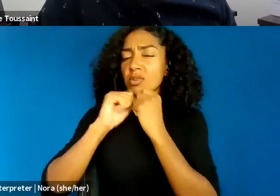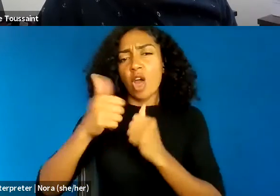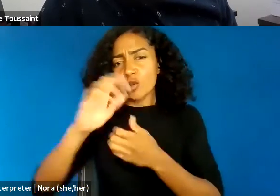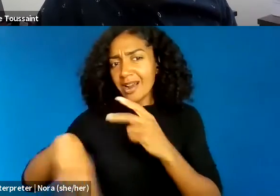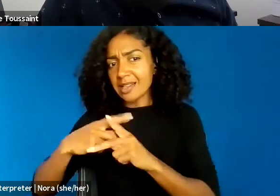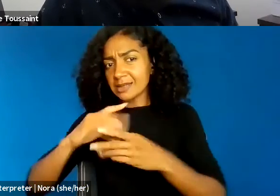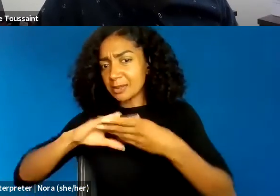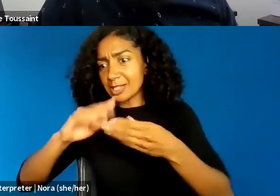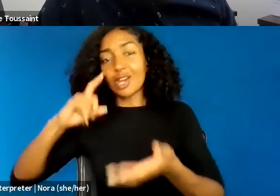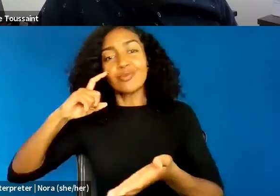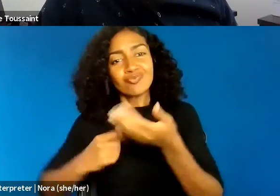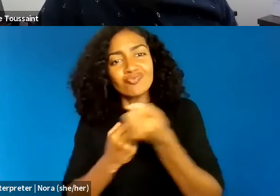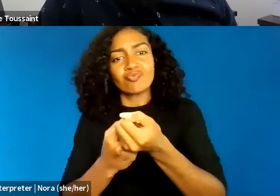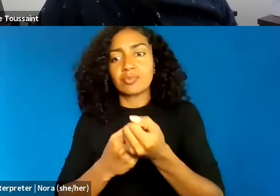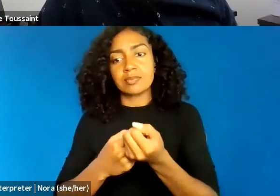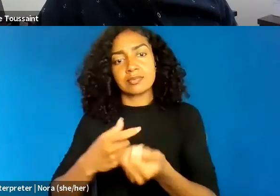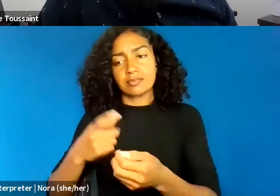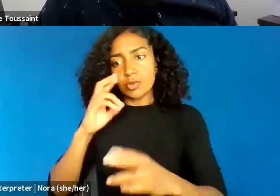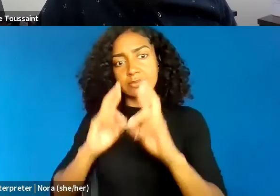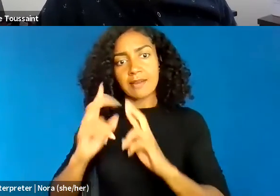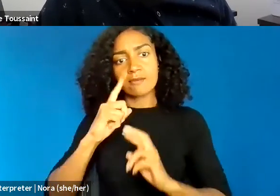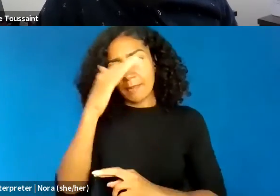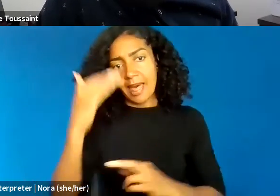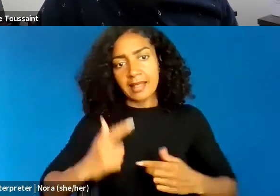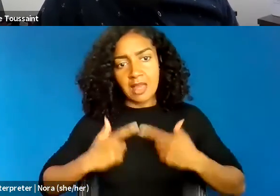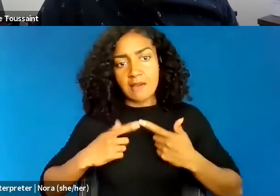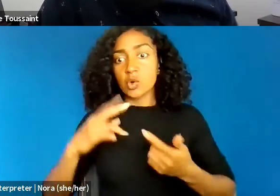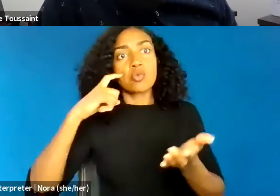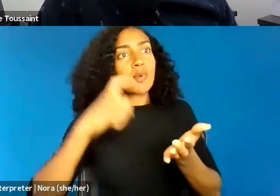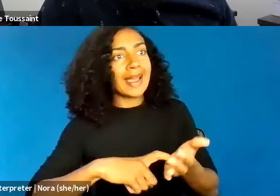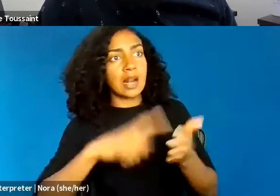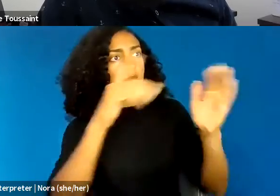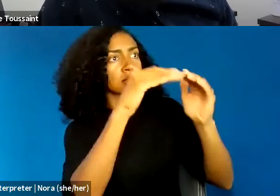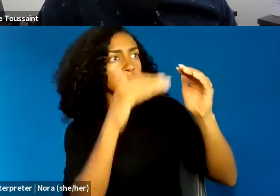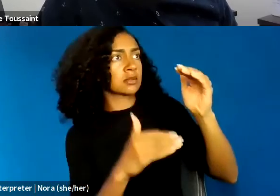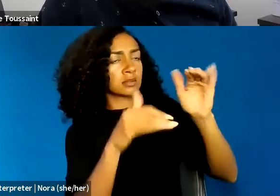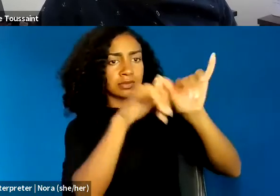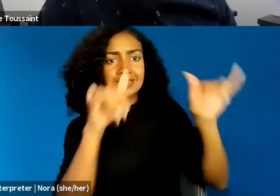or decry the injustice of institutional racism be deemed fighting words by police officers,